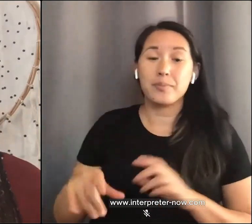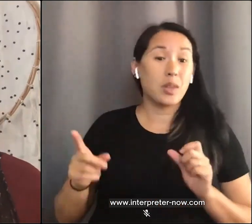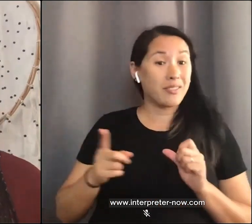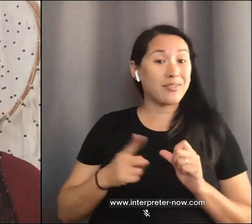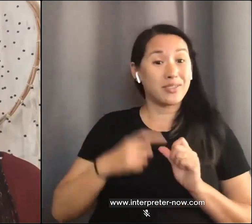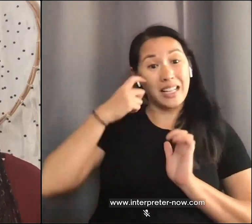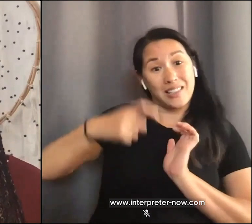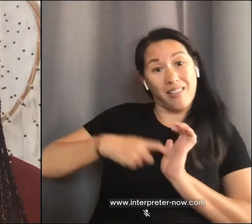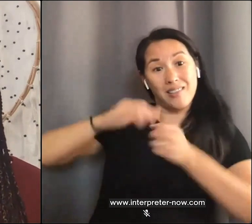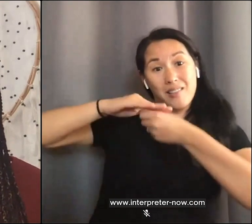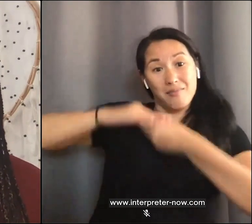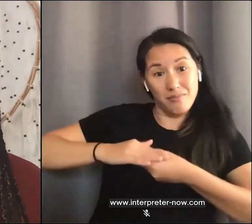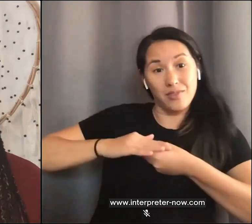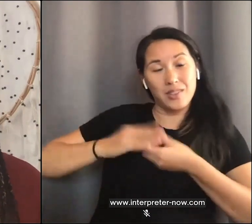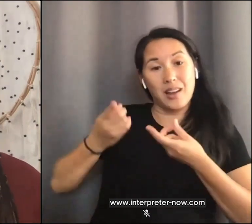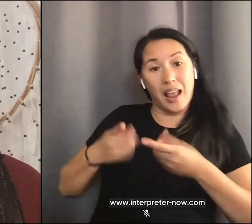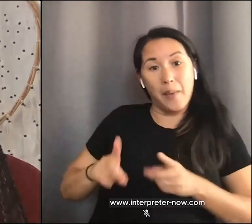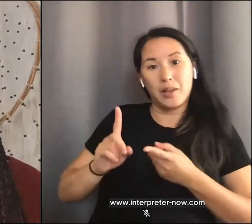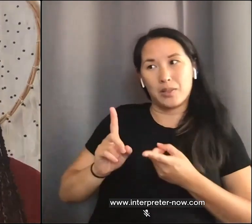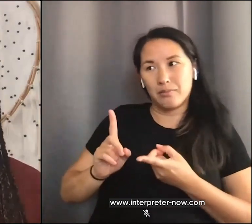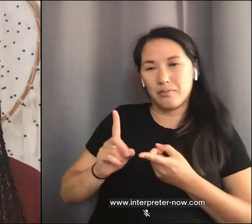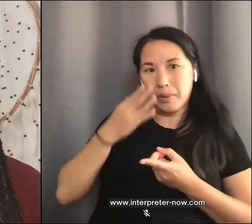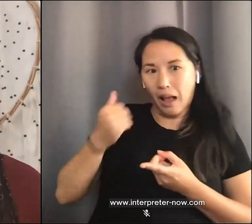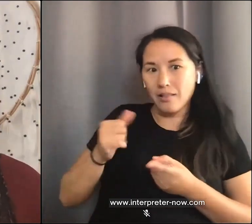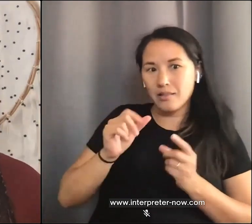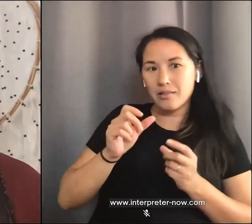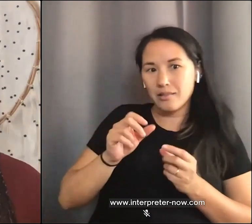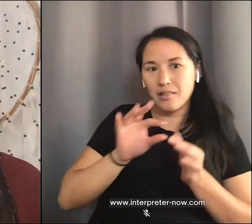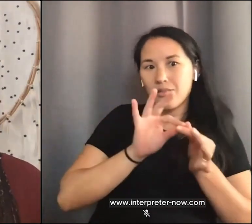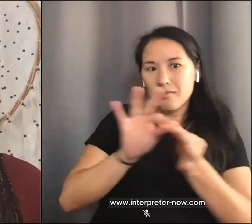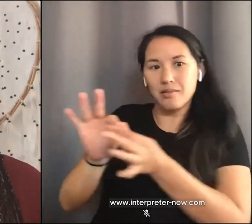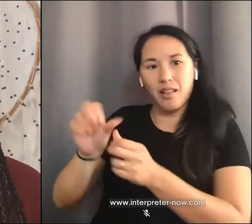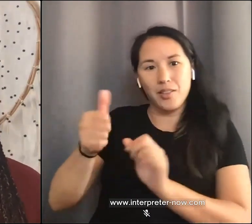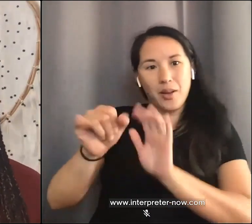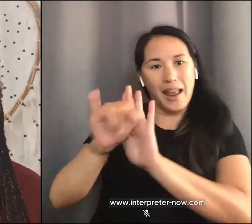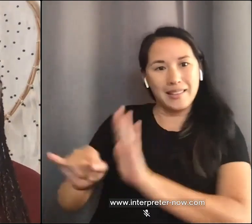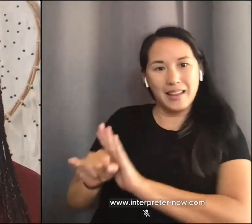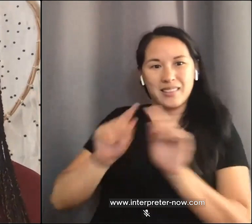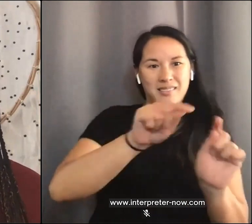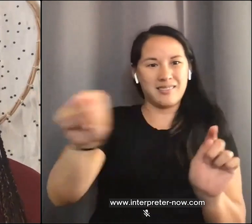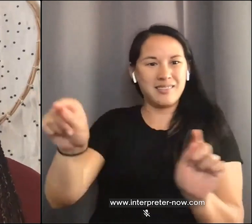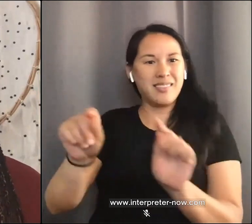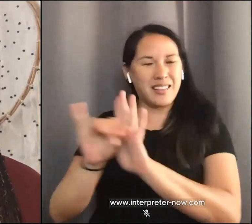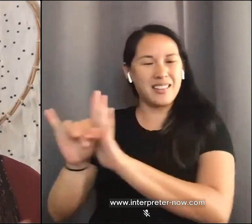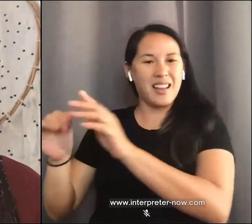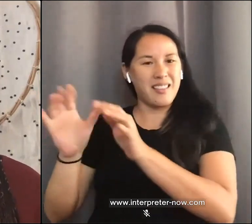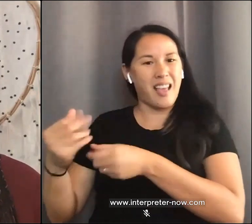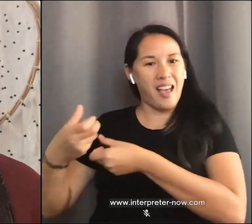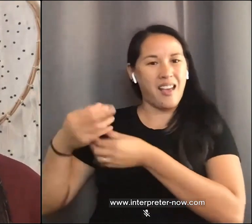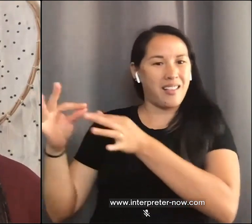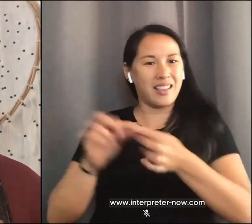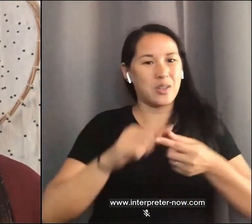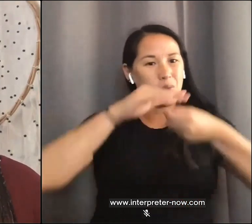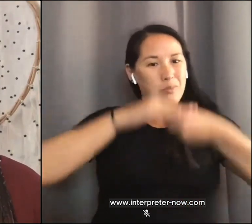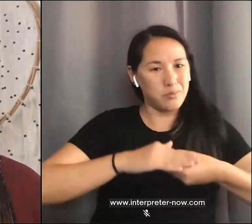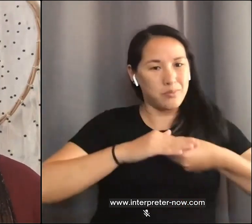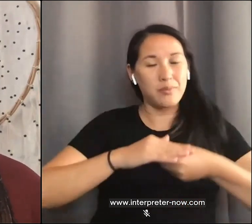in relation to other identities. If you acknowledge that, you start to see the web of connections;